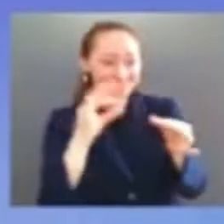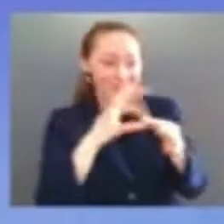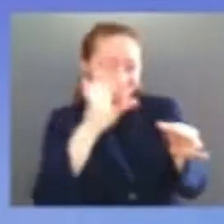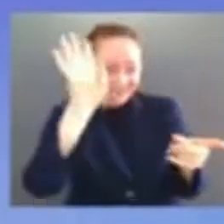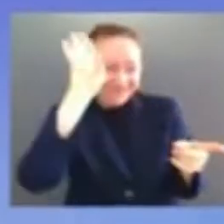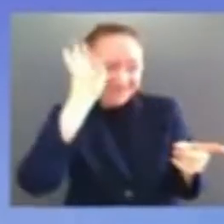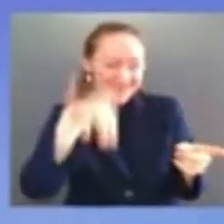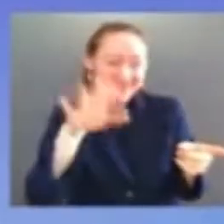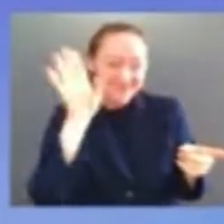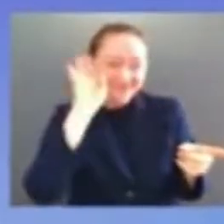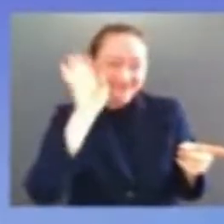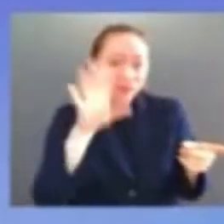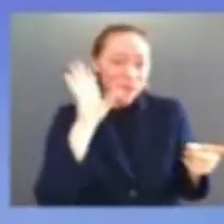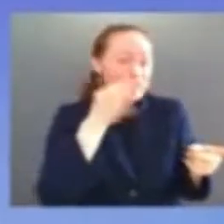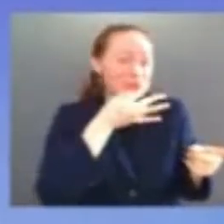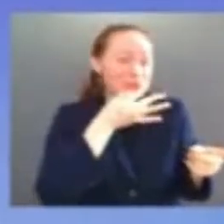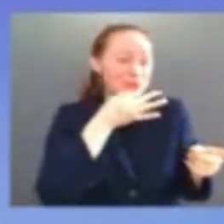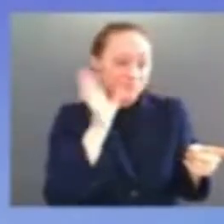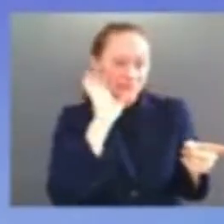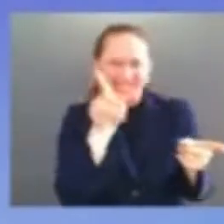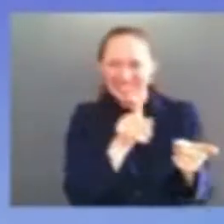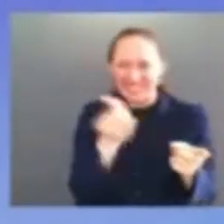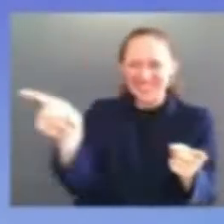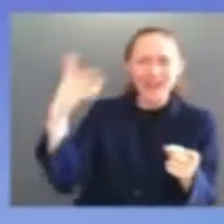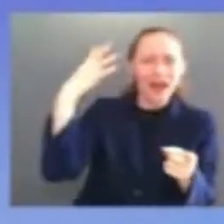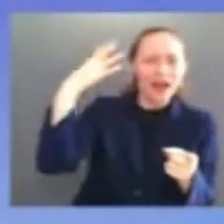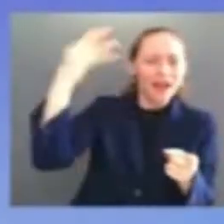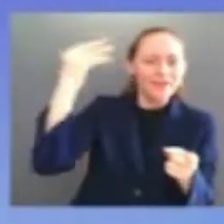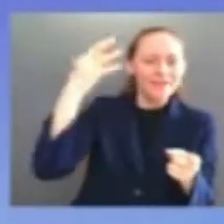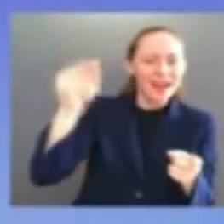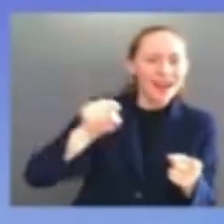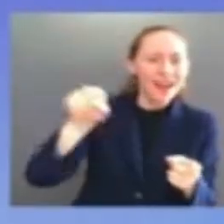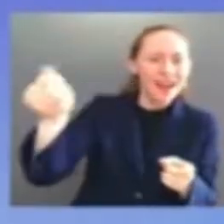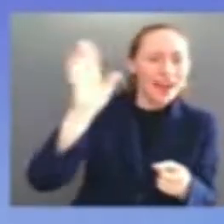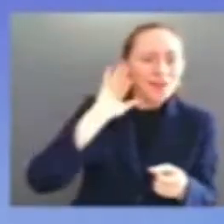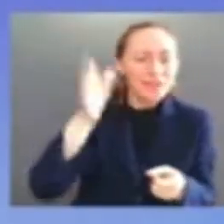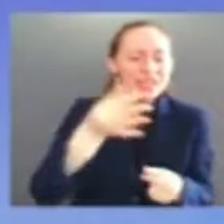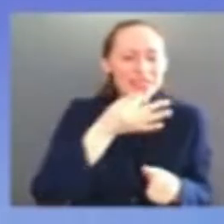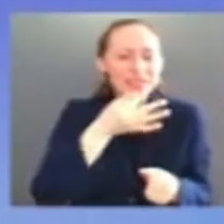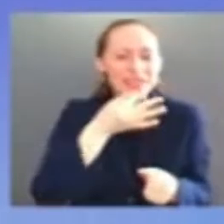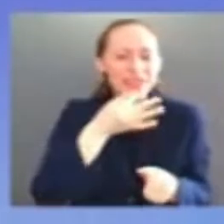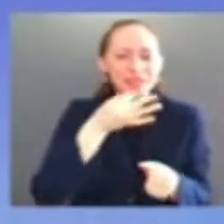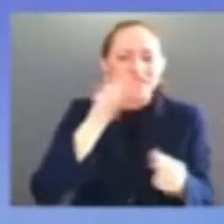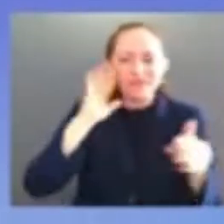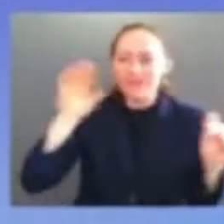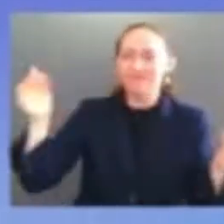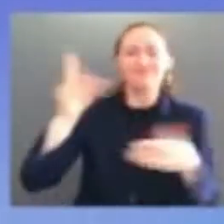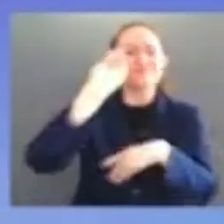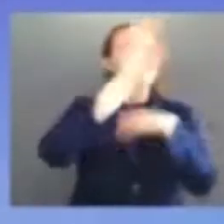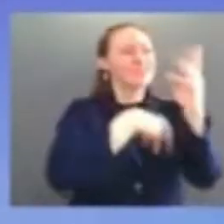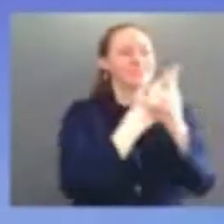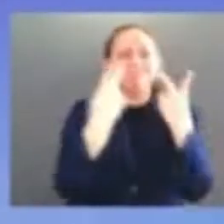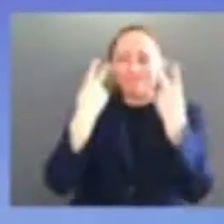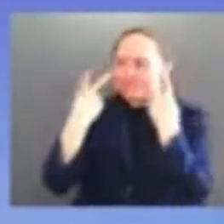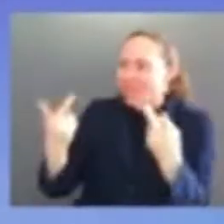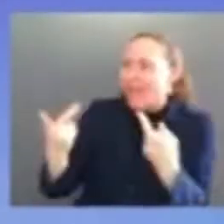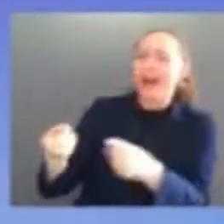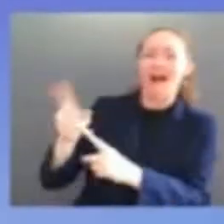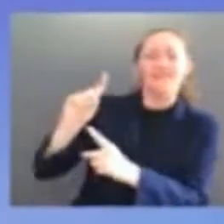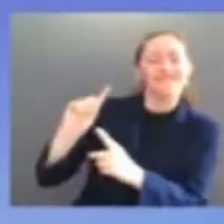the world to the world the first african-american woman out of over 200 judges on the supreme court